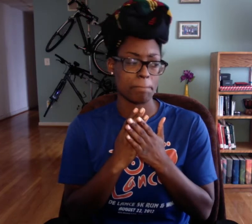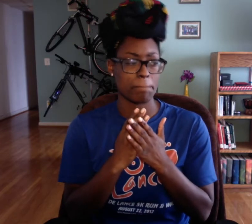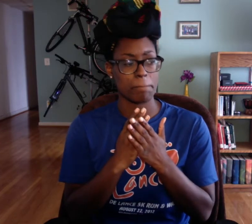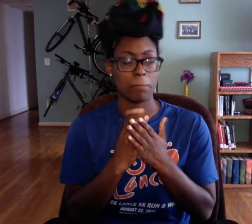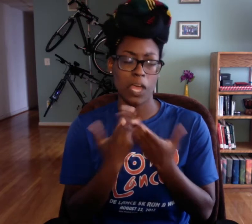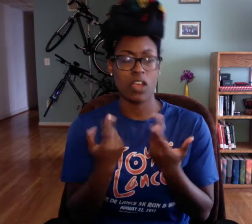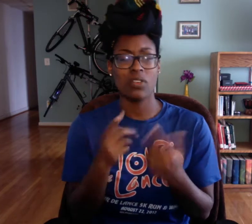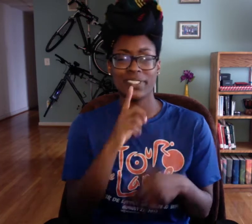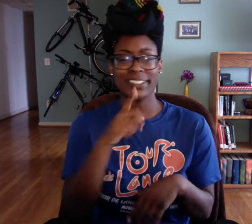Some readings, yeah.